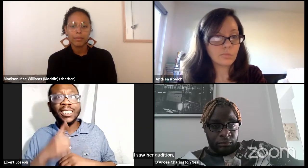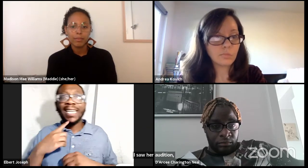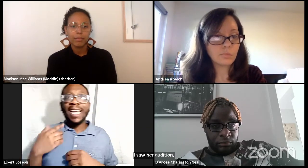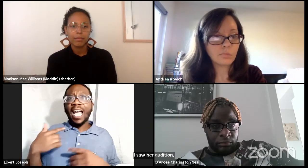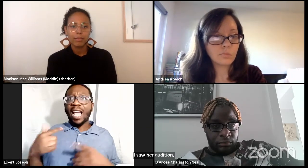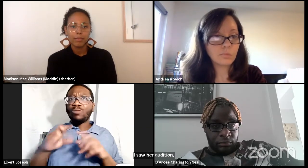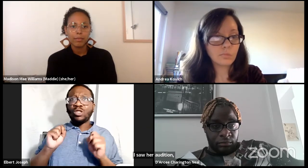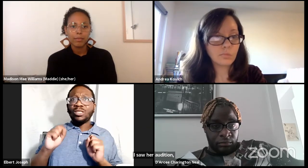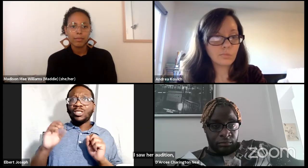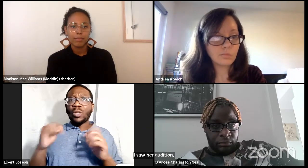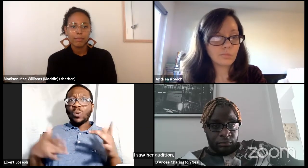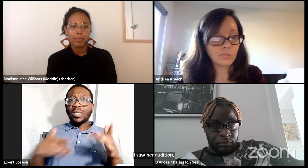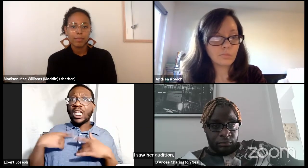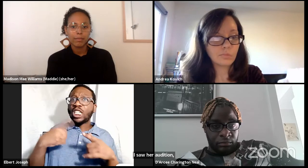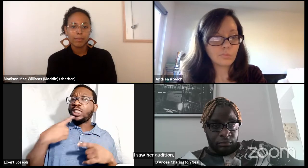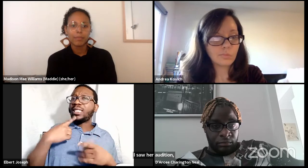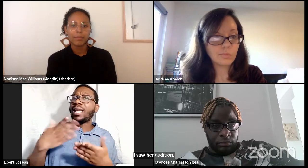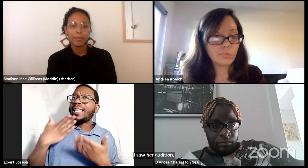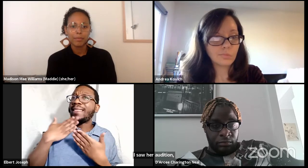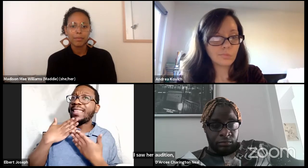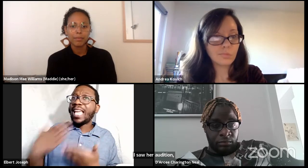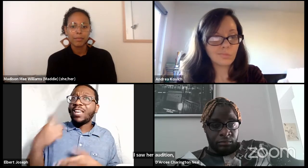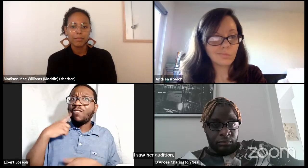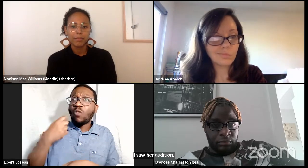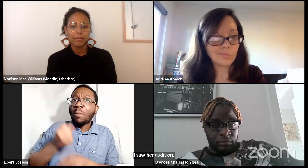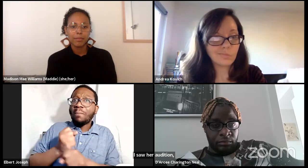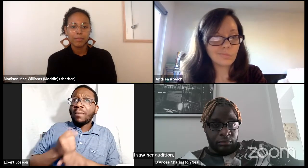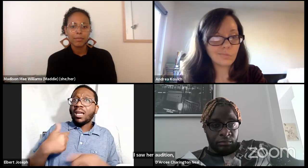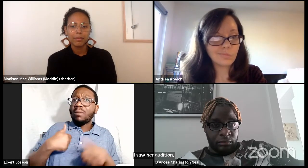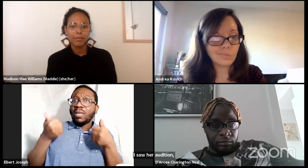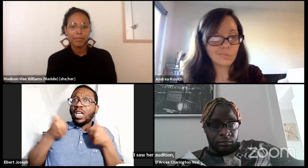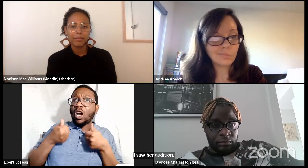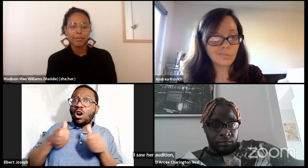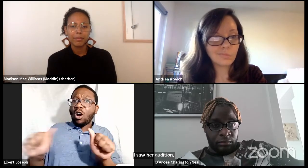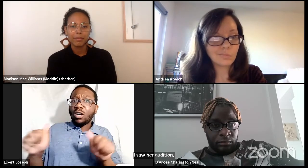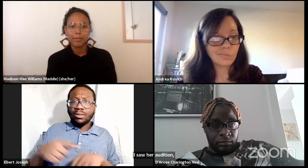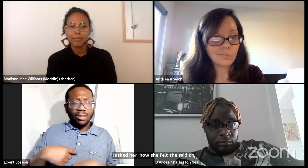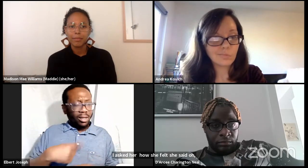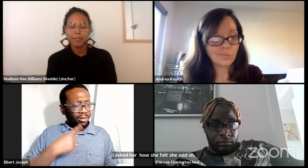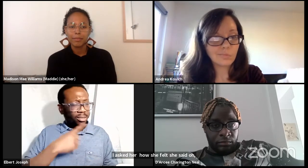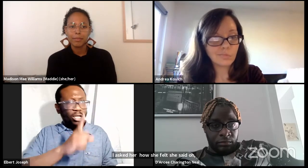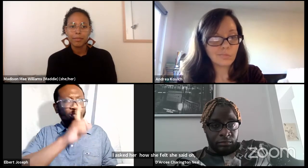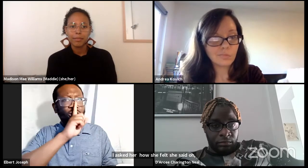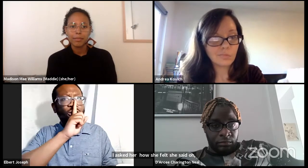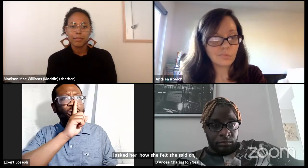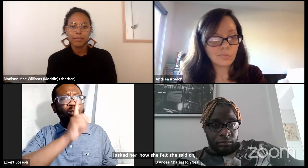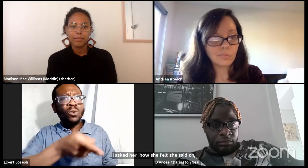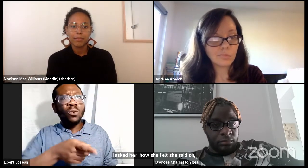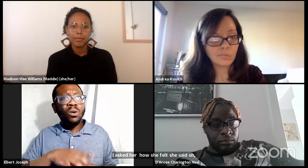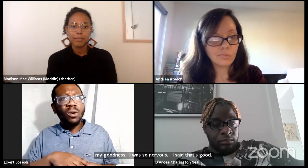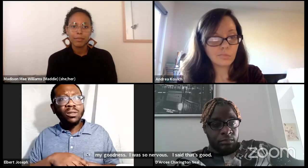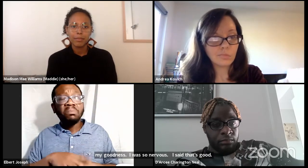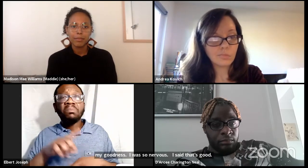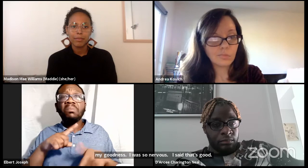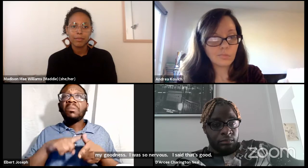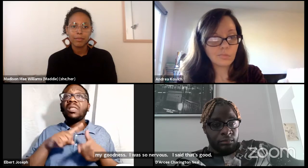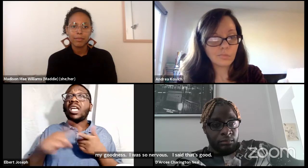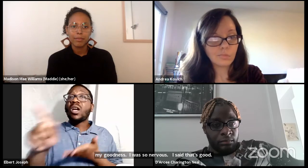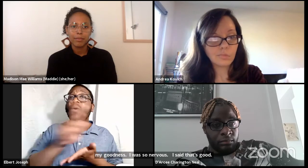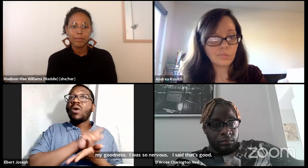And I said, that's good, that's good. She was so excited. She said, "Thank you for making me audition."